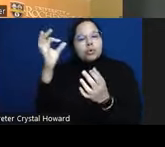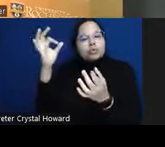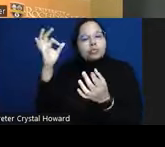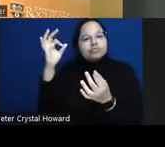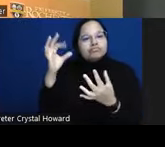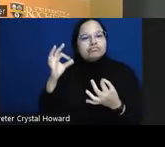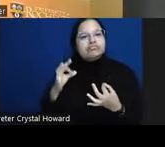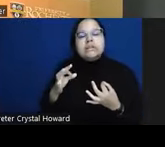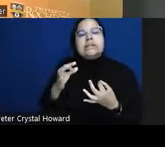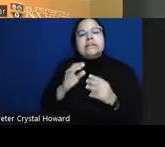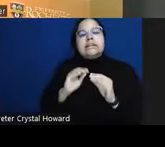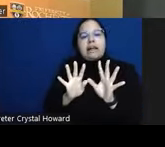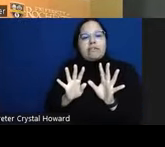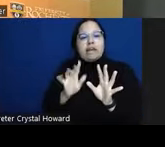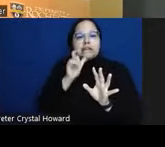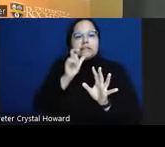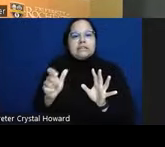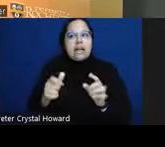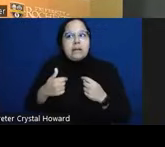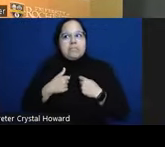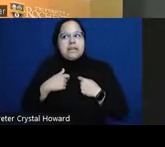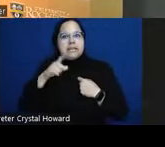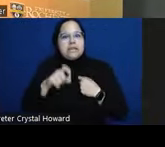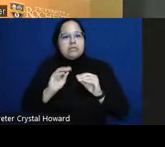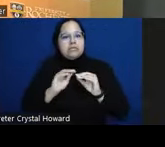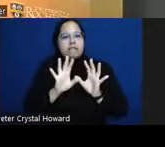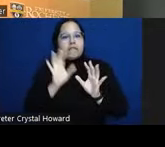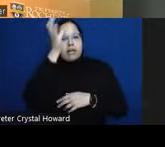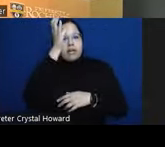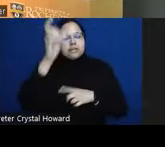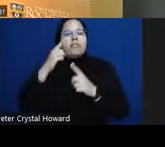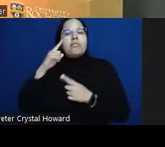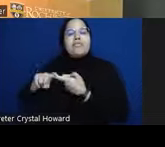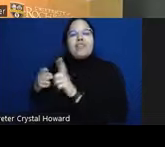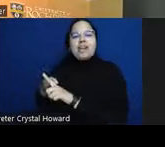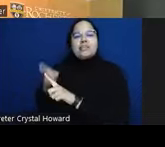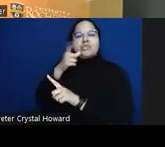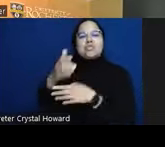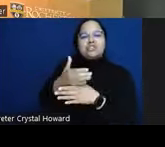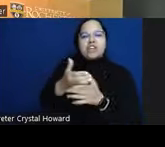know if that's not you just lean back this is for your friends okay so imagine for a